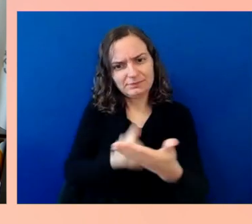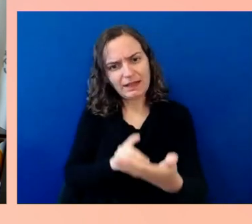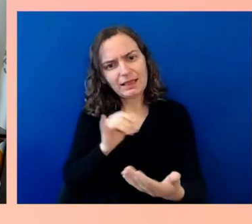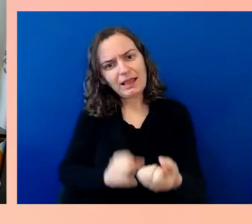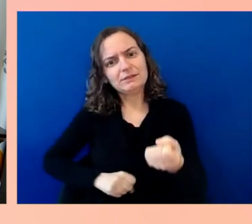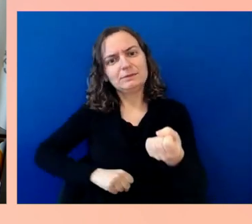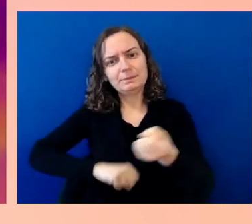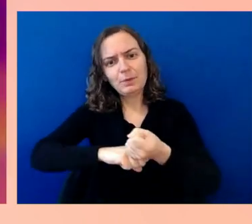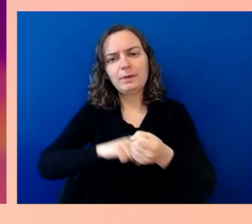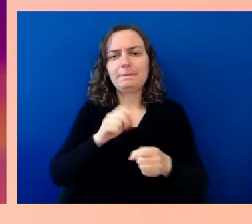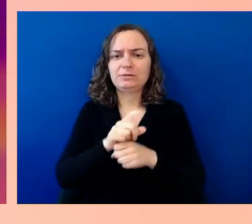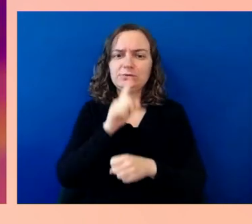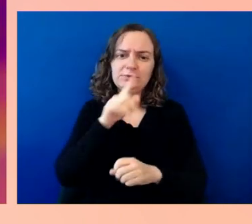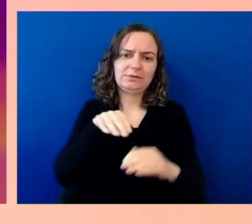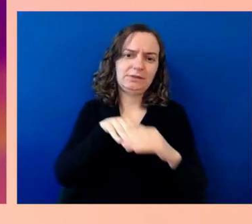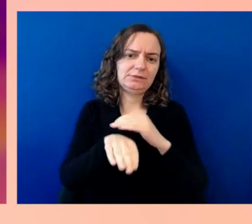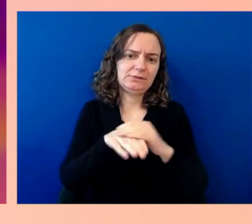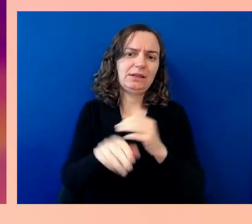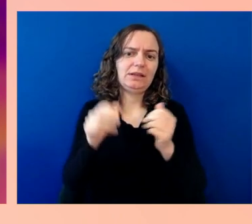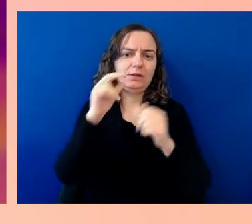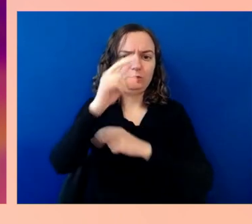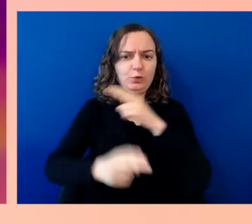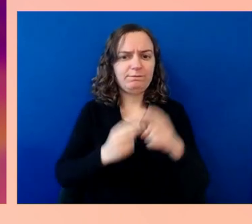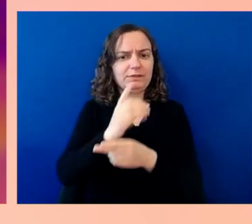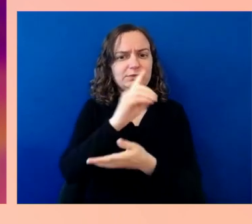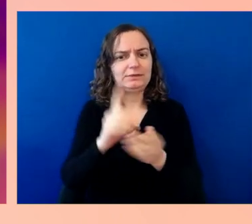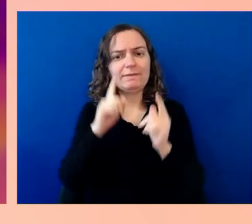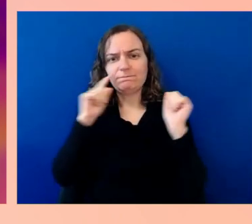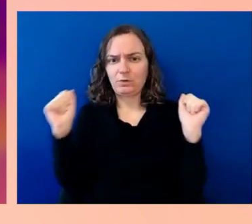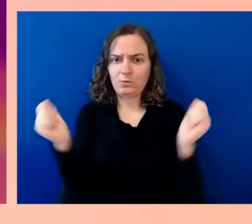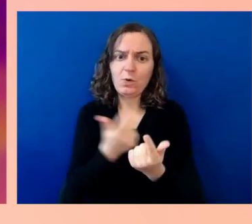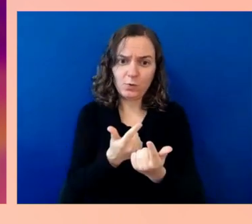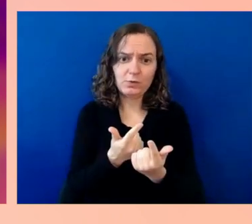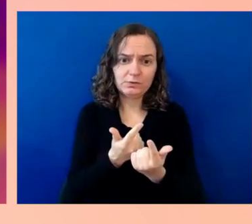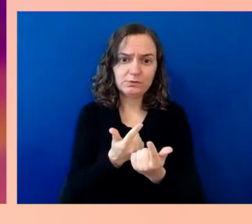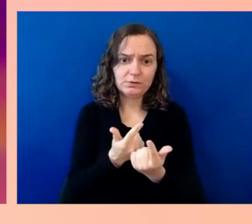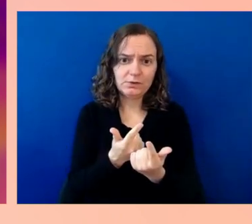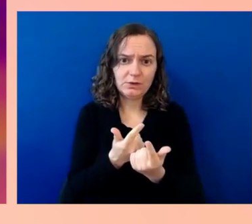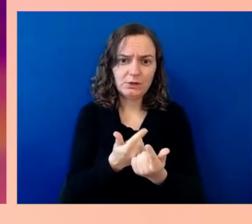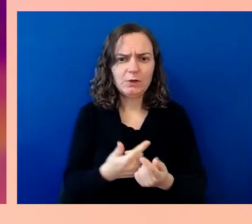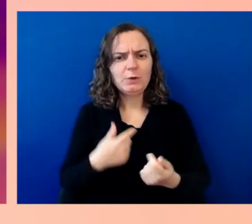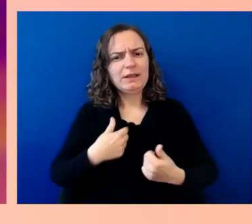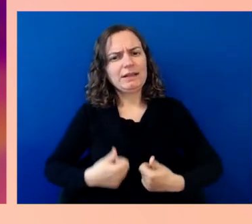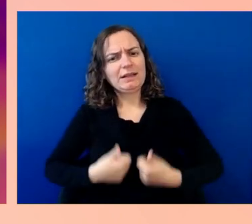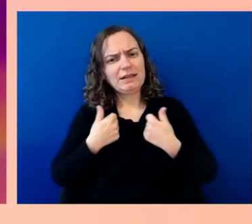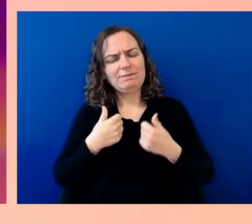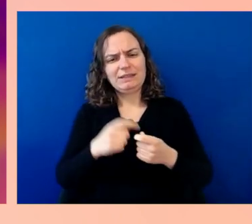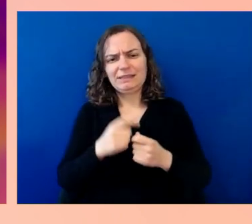We live in an interesting technological age. Obviously, folks who are watching this from